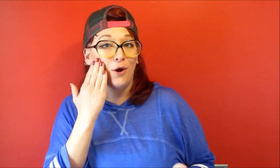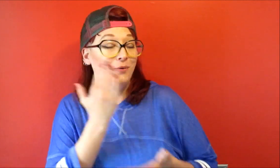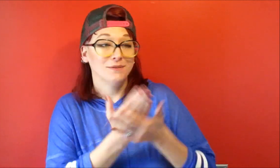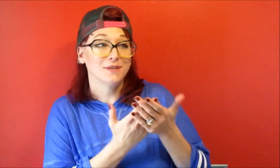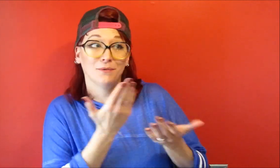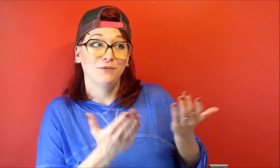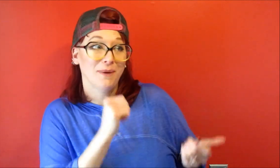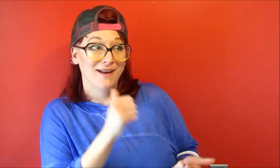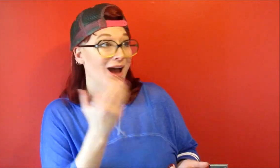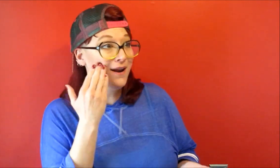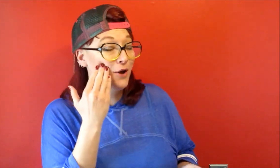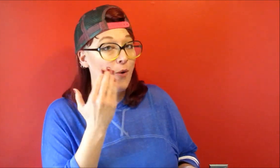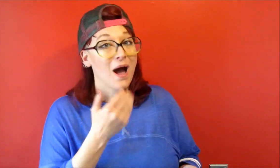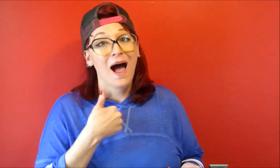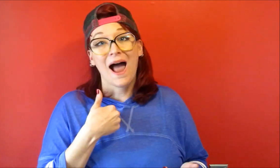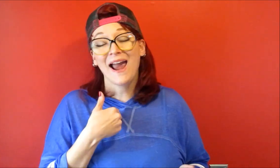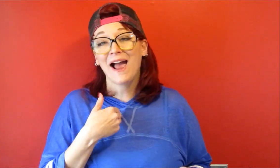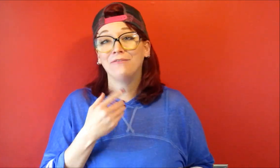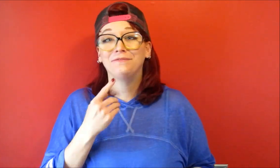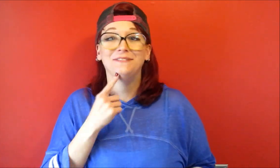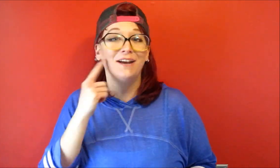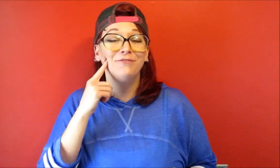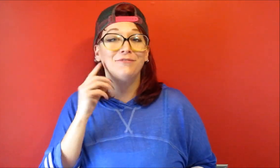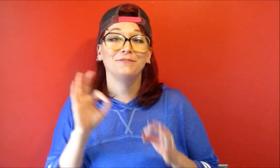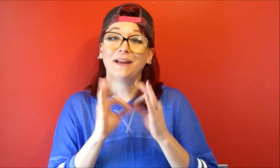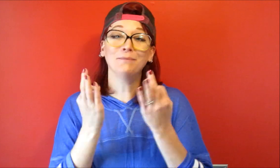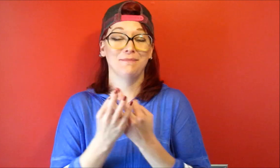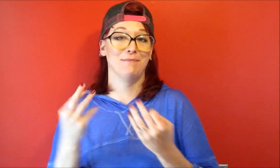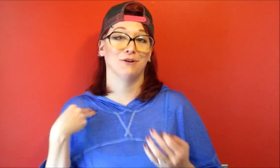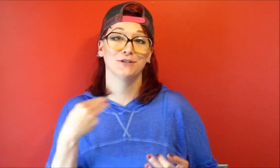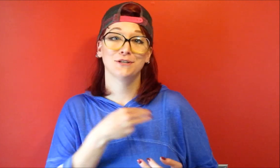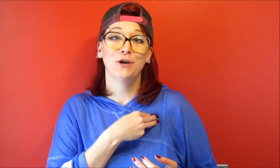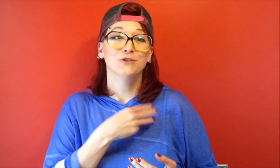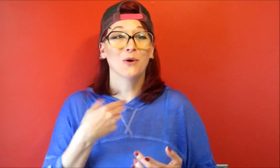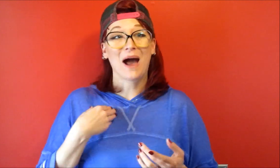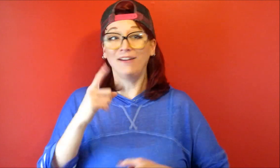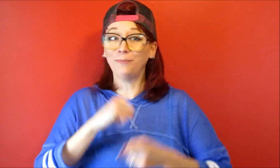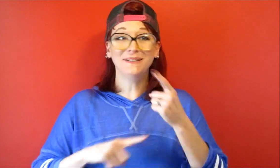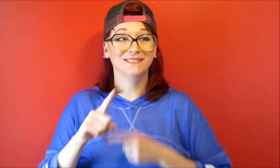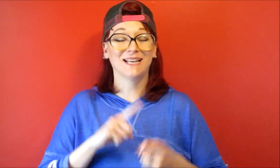and some of you might not know I have deaf family members so I've been signing